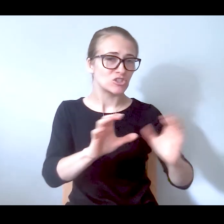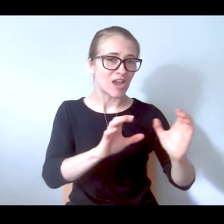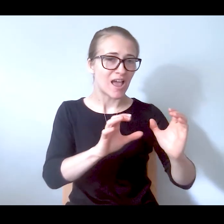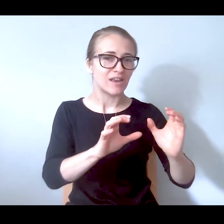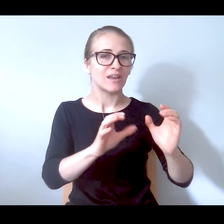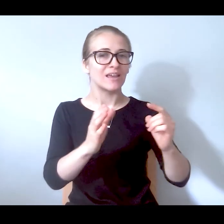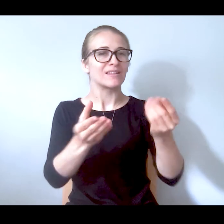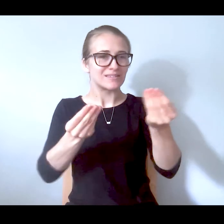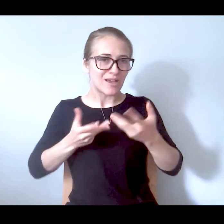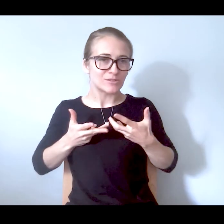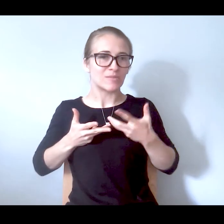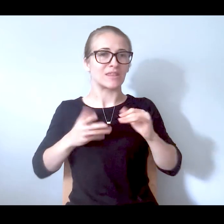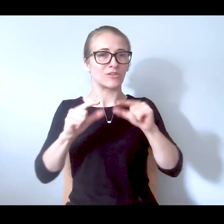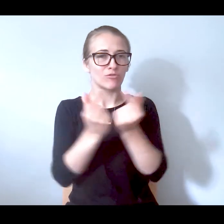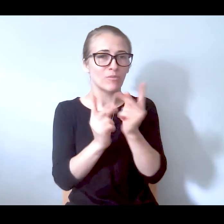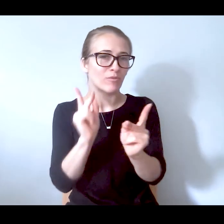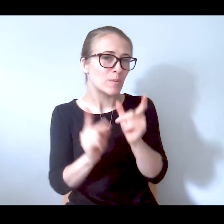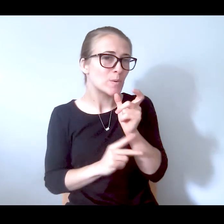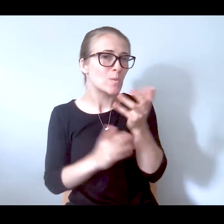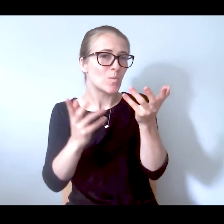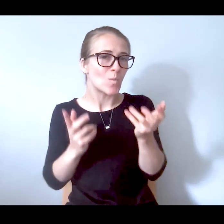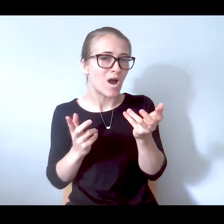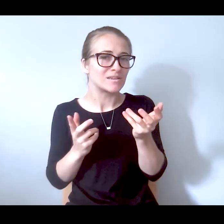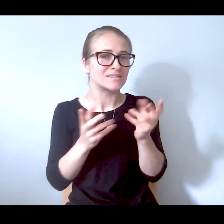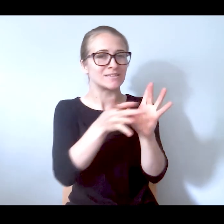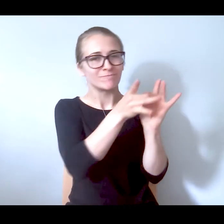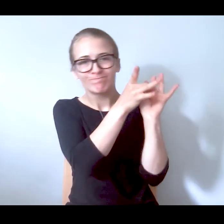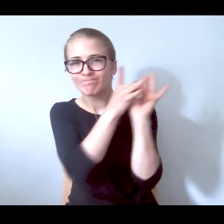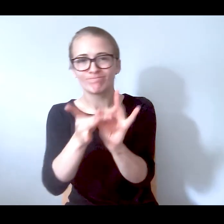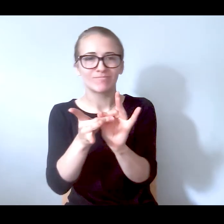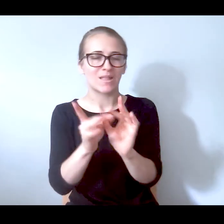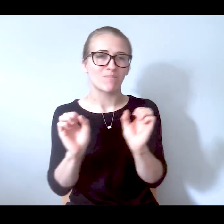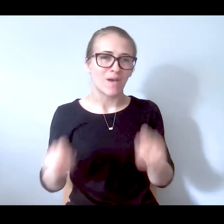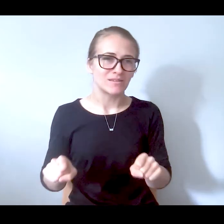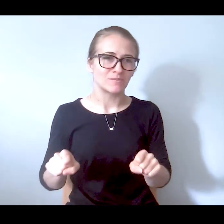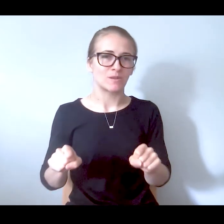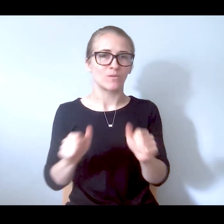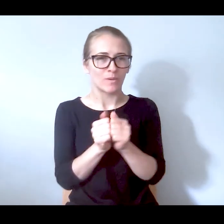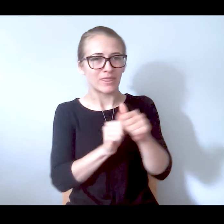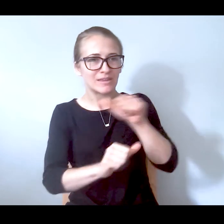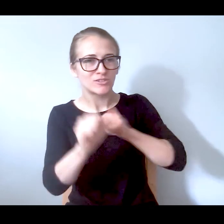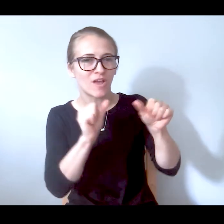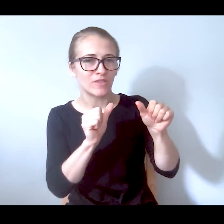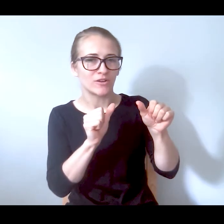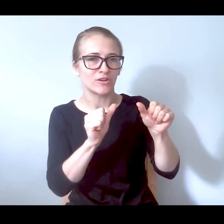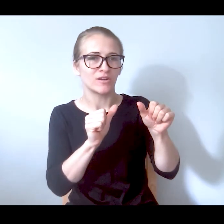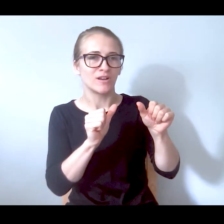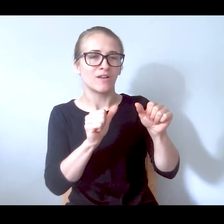is a group of people that would like to be as connected as they possibly can with each other on the issues raised.